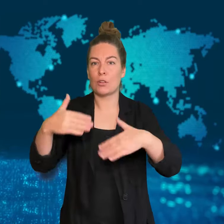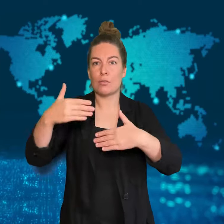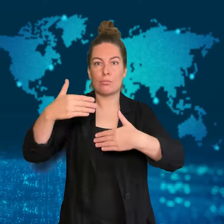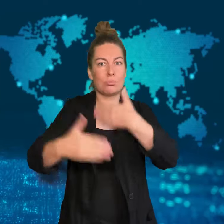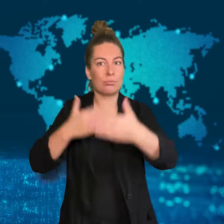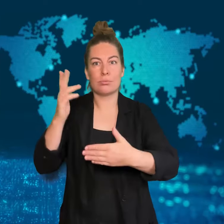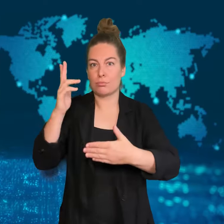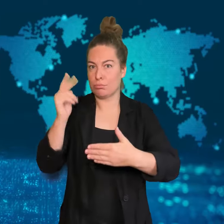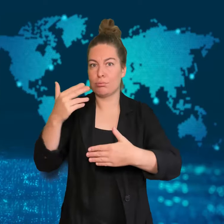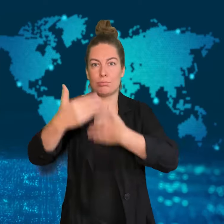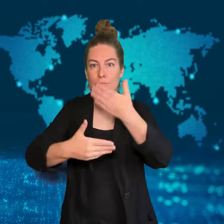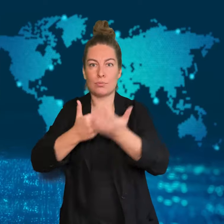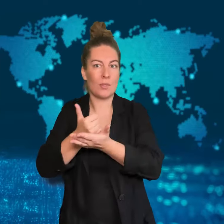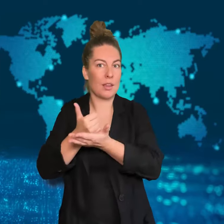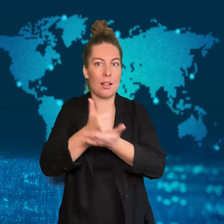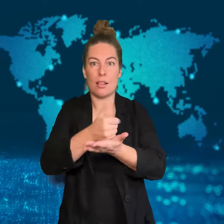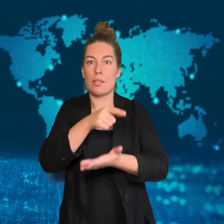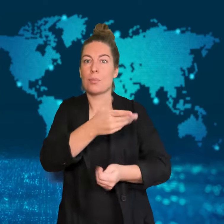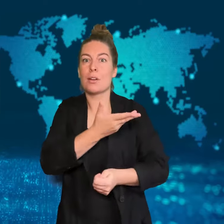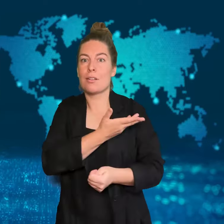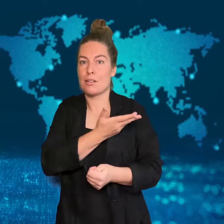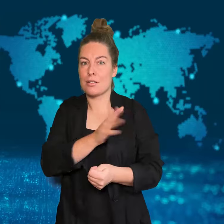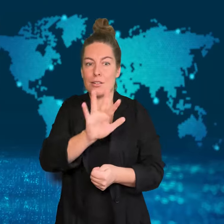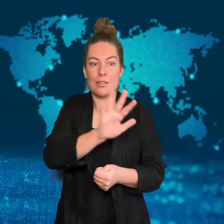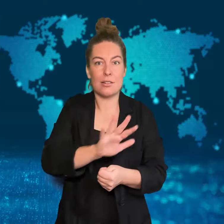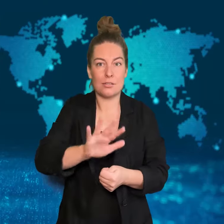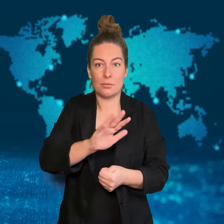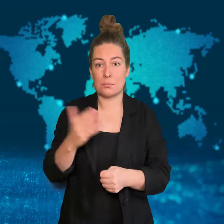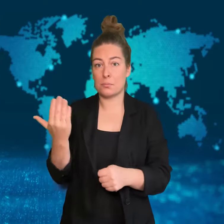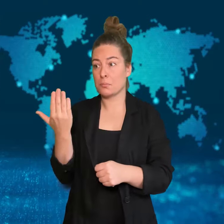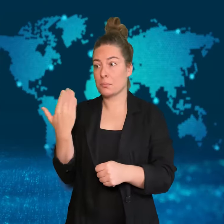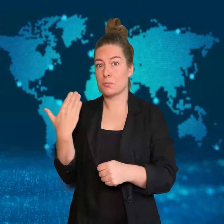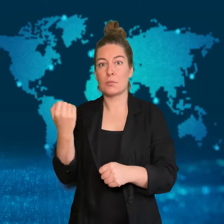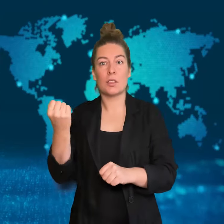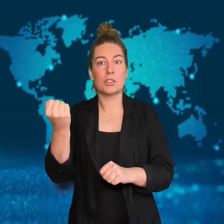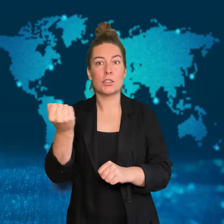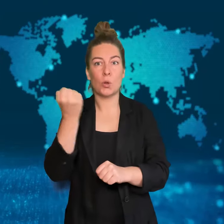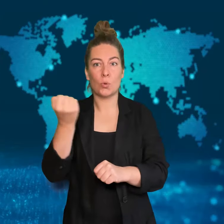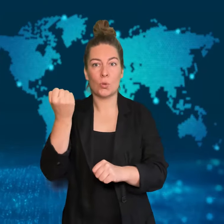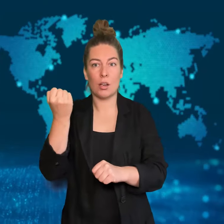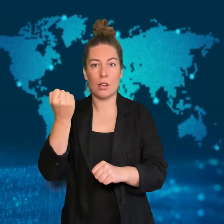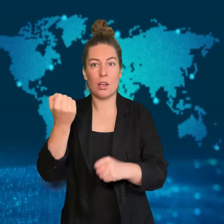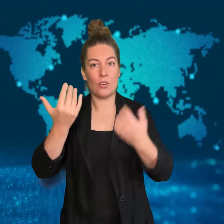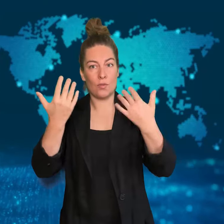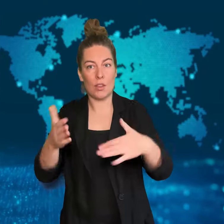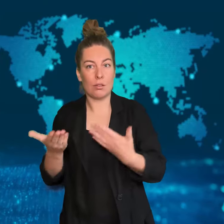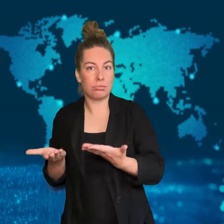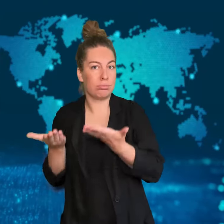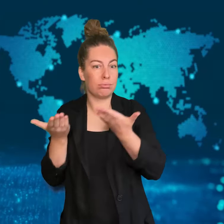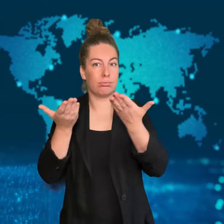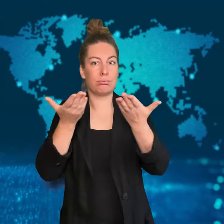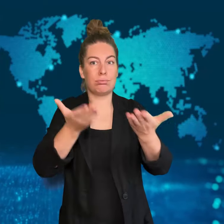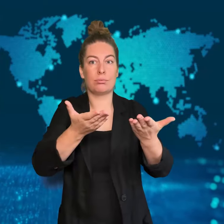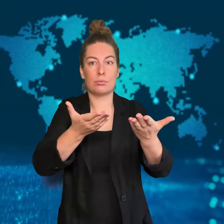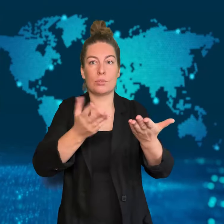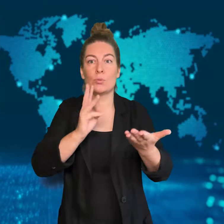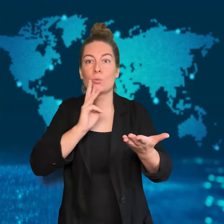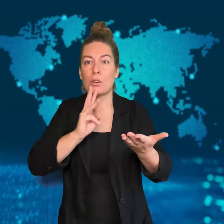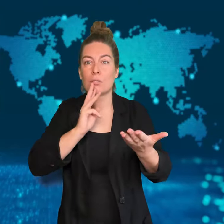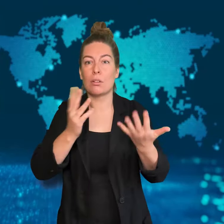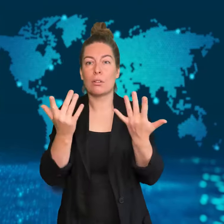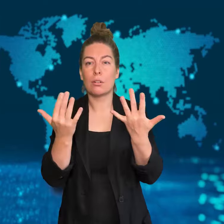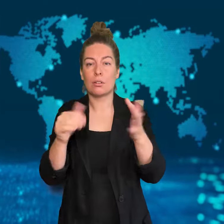Some aid has begun to reach the Gaza Strip.